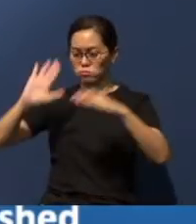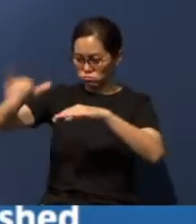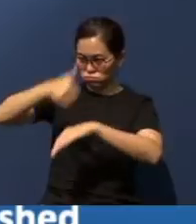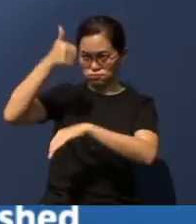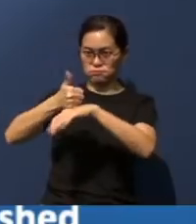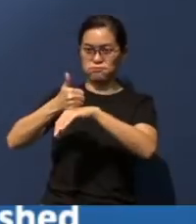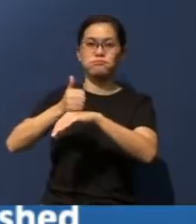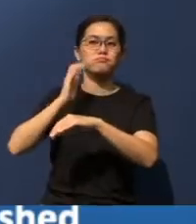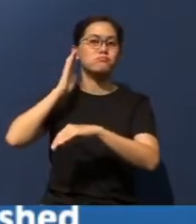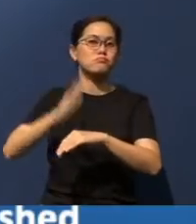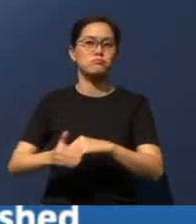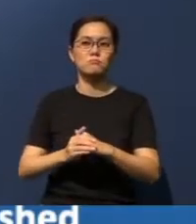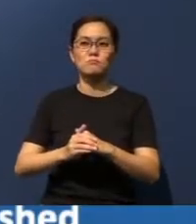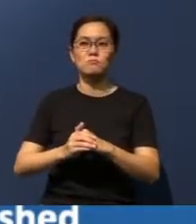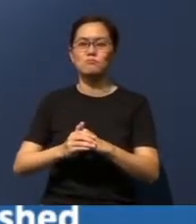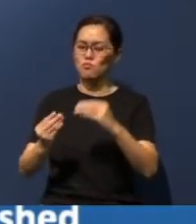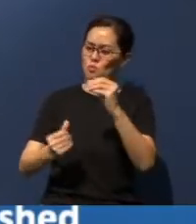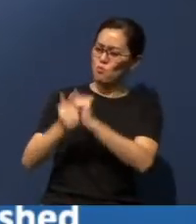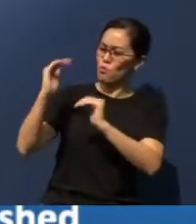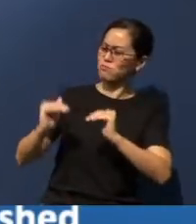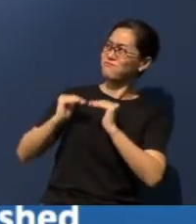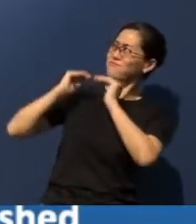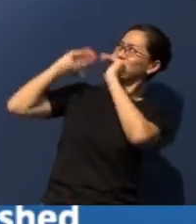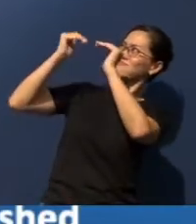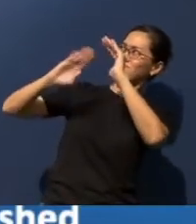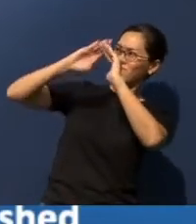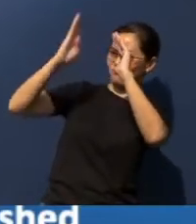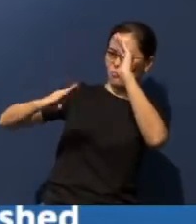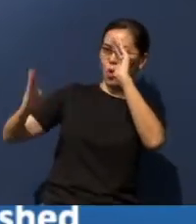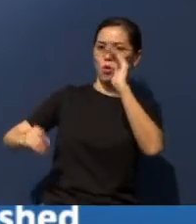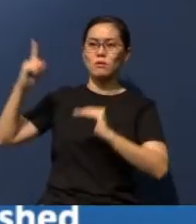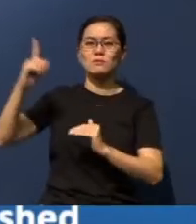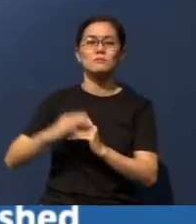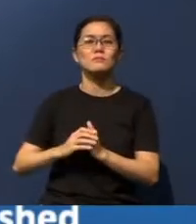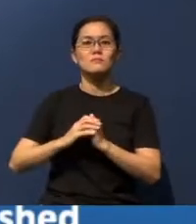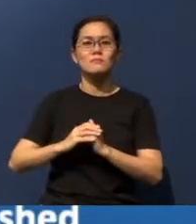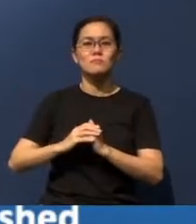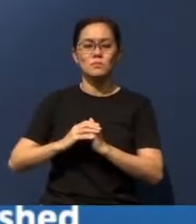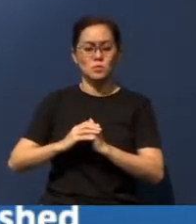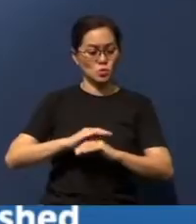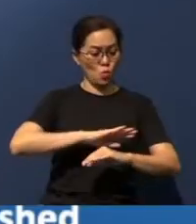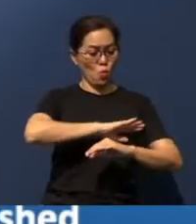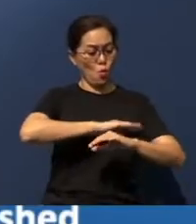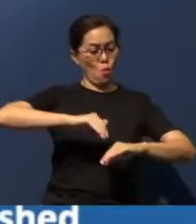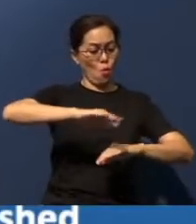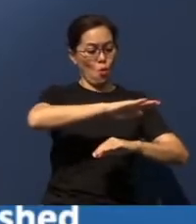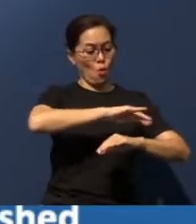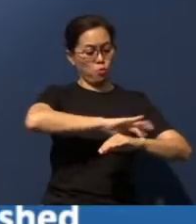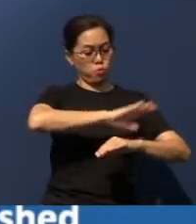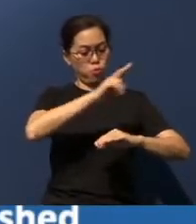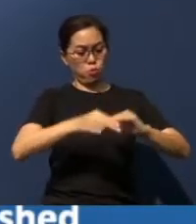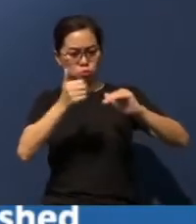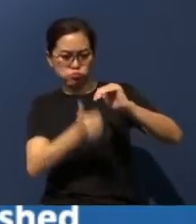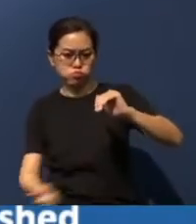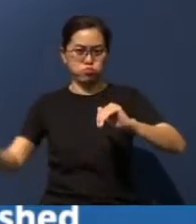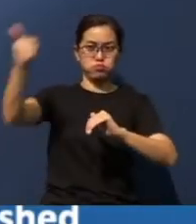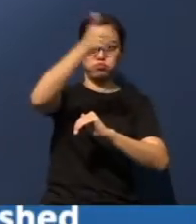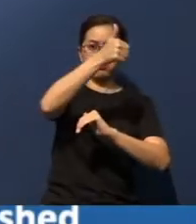as the highest of the mountains; it will be exalted above the hills, and people will stream to it.